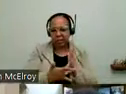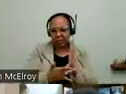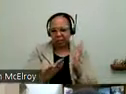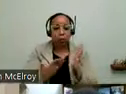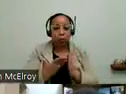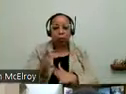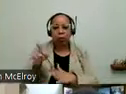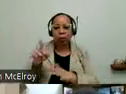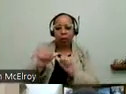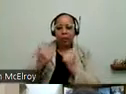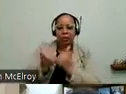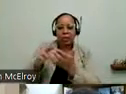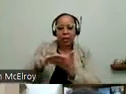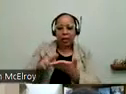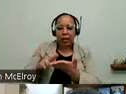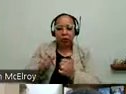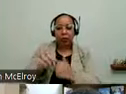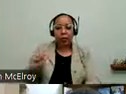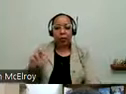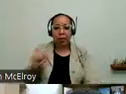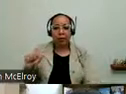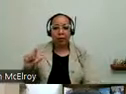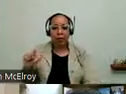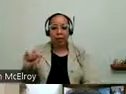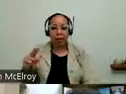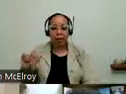We provide through a -- with Access Living, so Access Living staff will